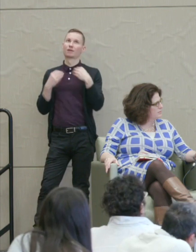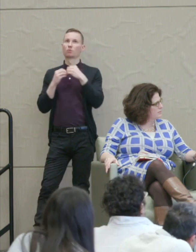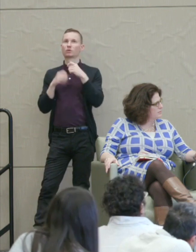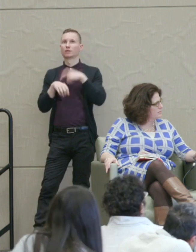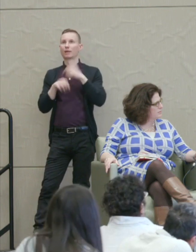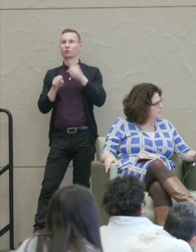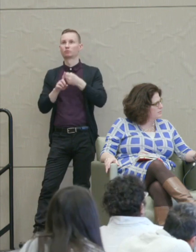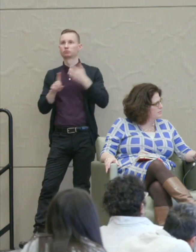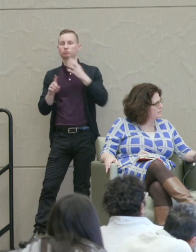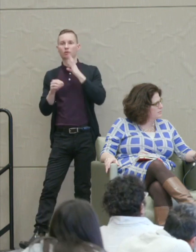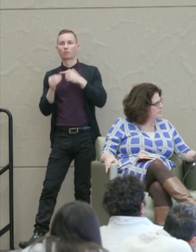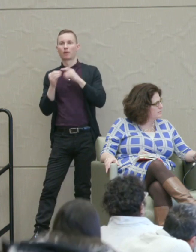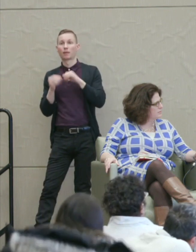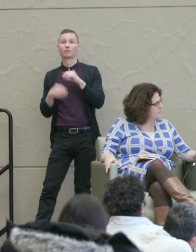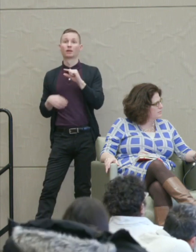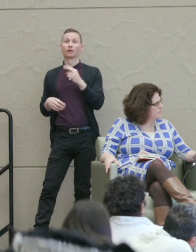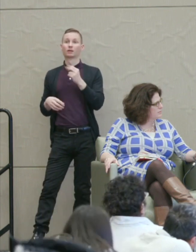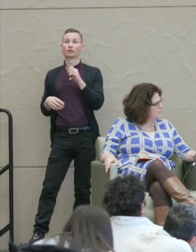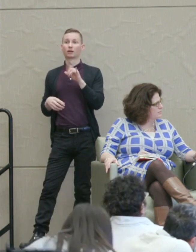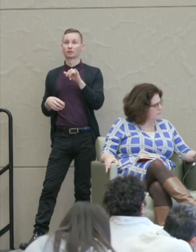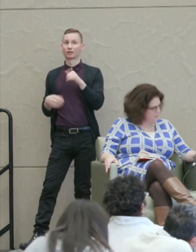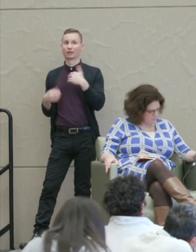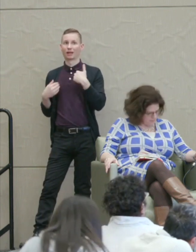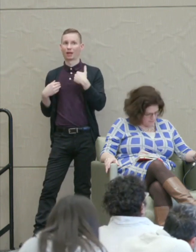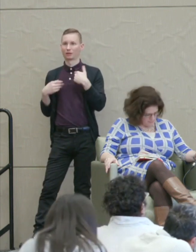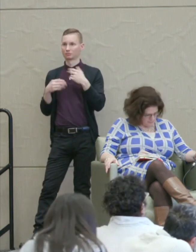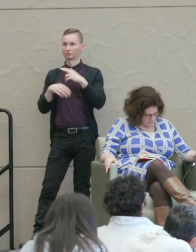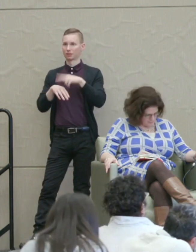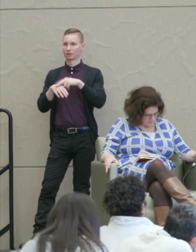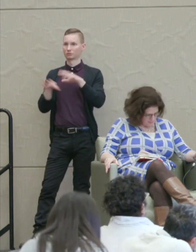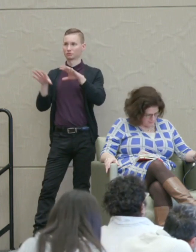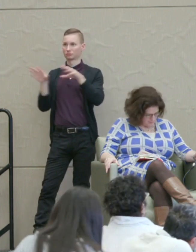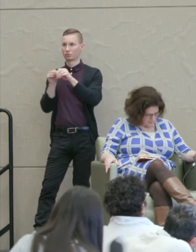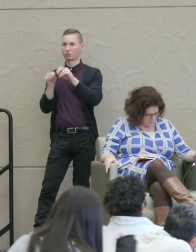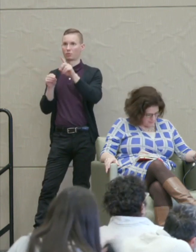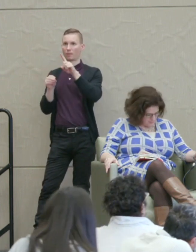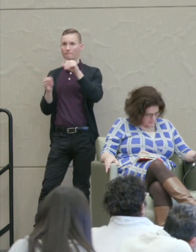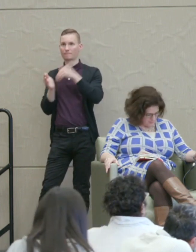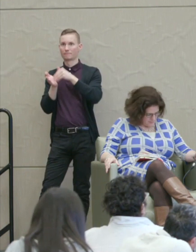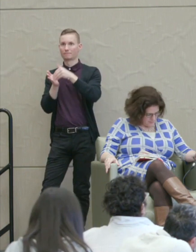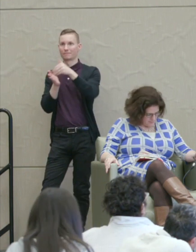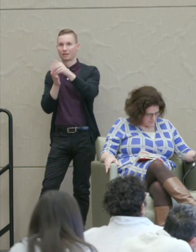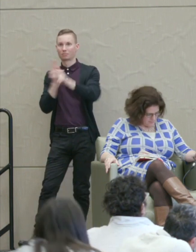Gandhi of course had a nation of a billion people behind him who could get rid of the